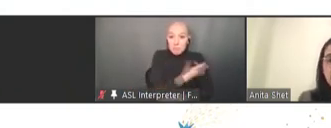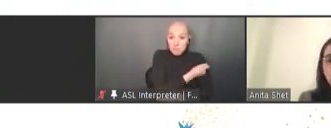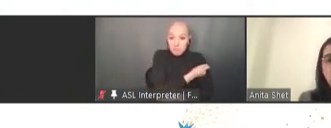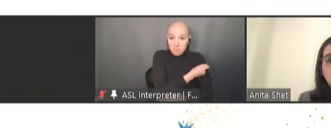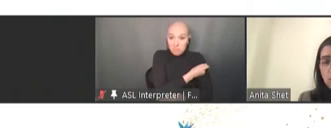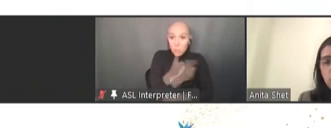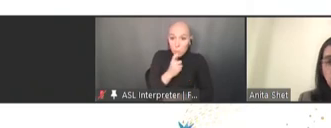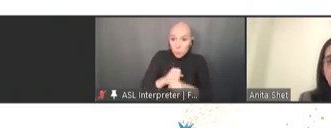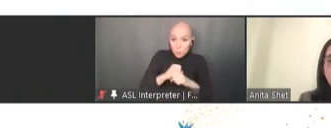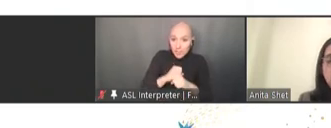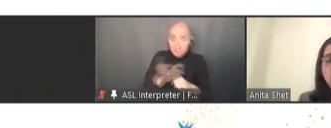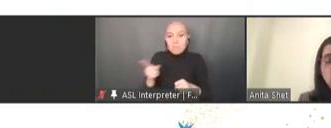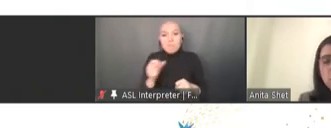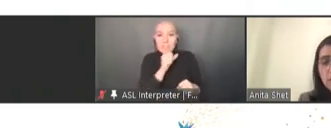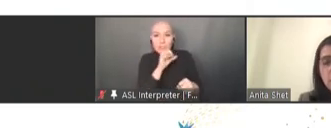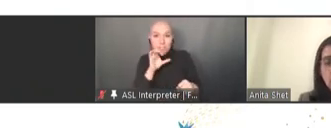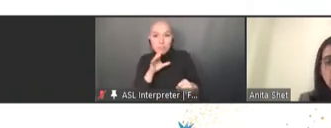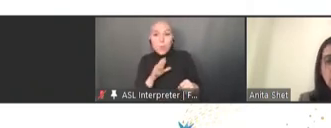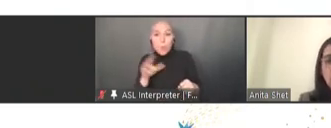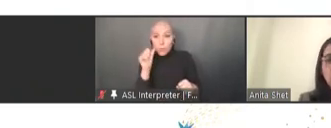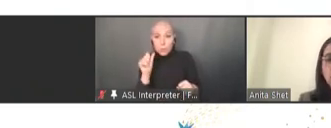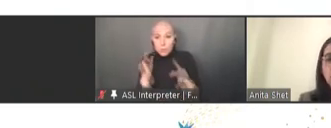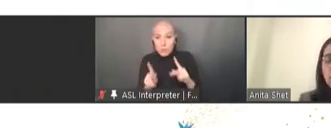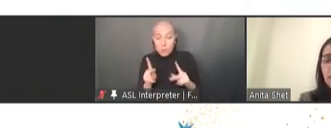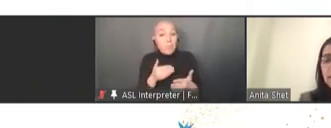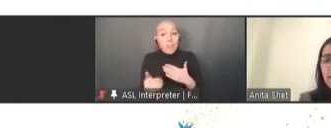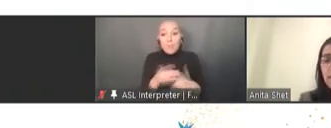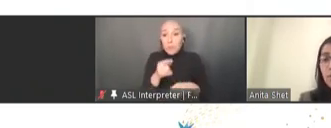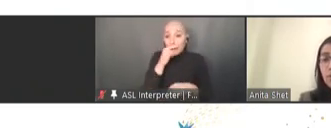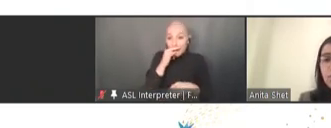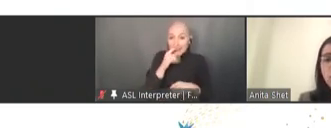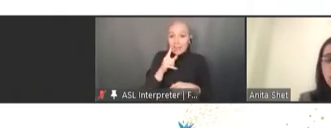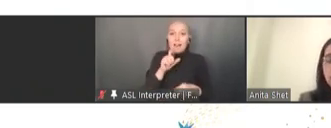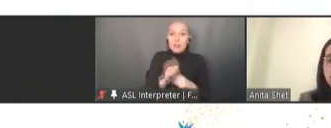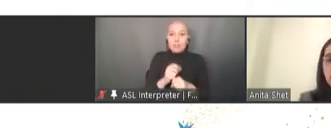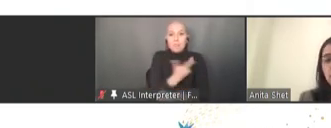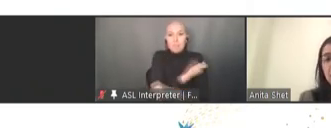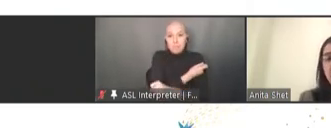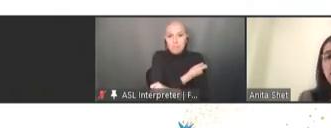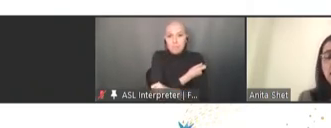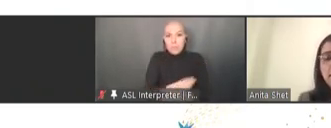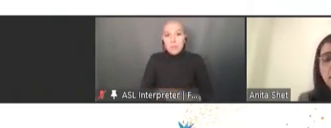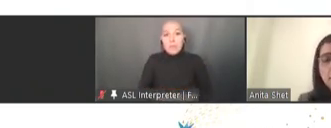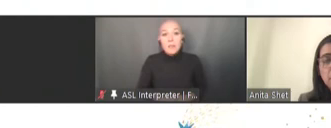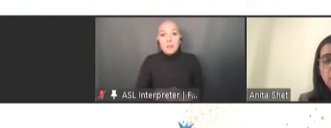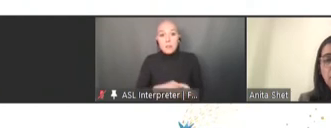we all know pathogens don't represent boundaries, and polio is an example of